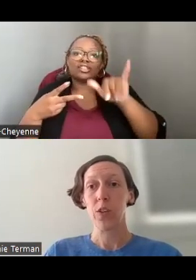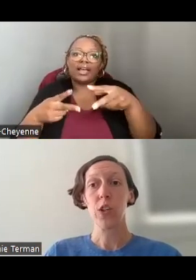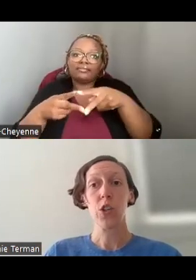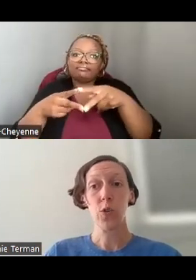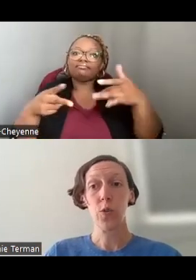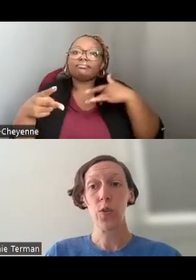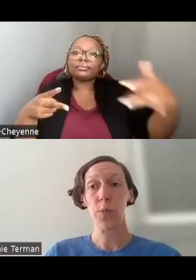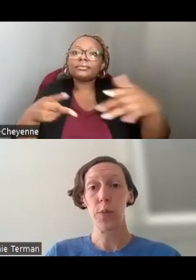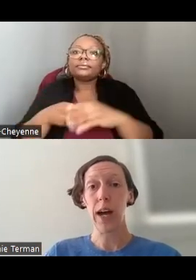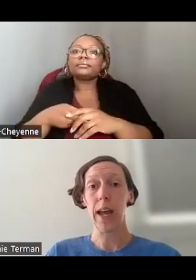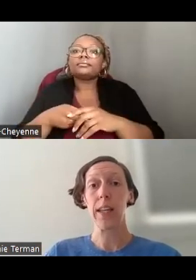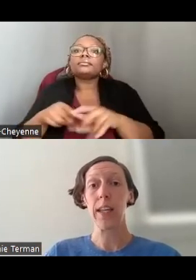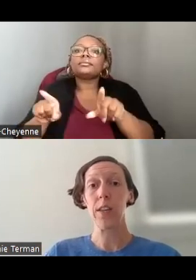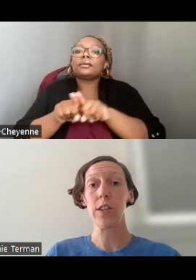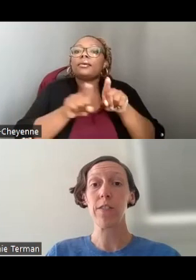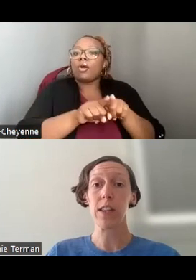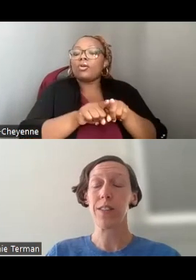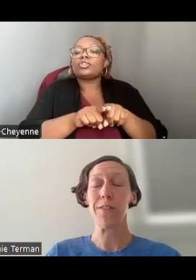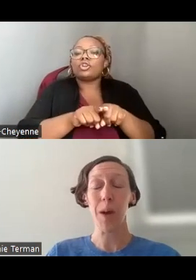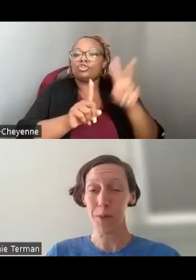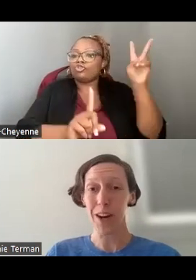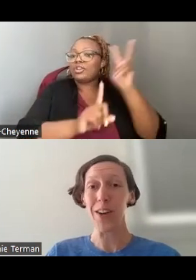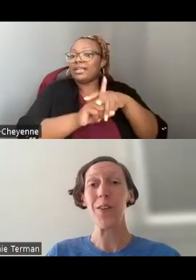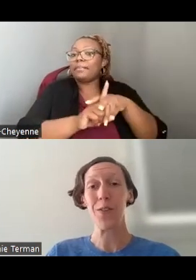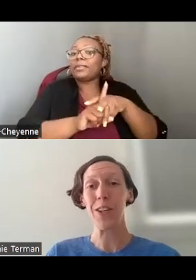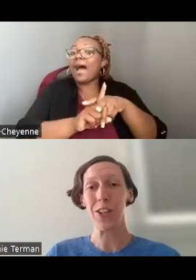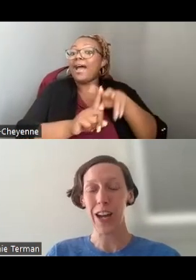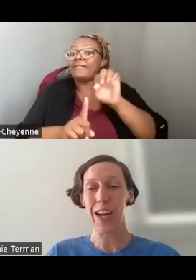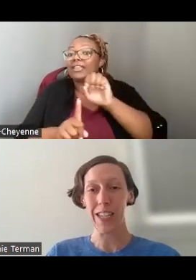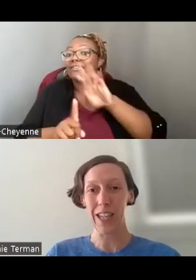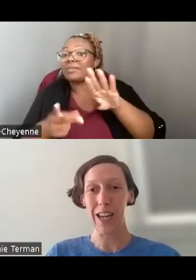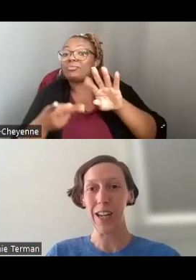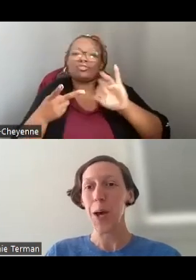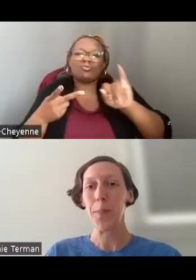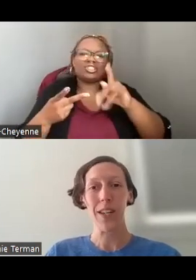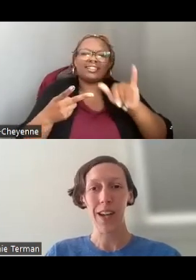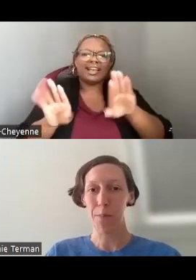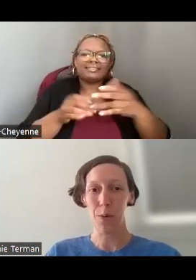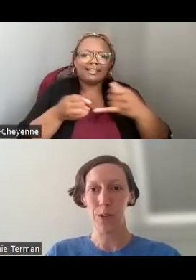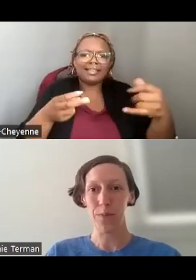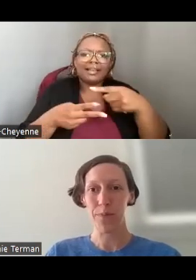YOU CAN CHOOSE TO APPLY AT EITHER THE FULL THE FEBRUARY OR JULY DEADLINE BUT NOT BOTH.